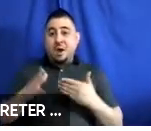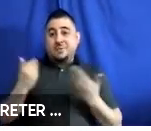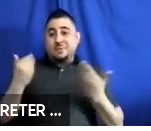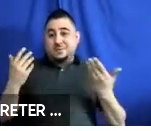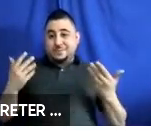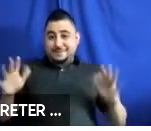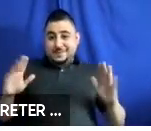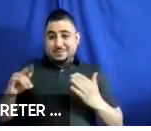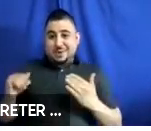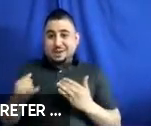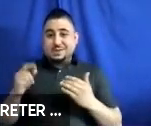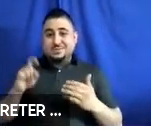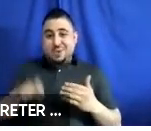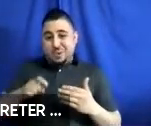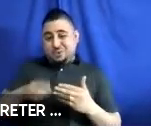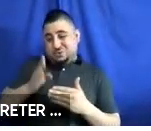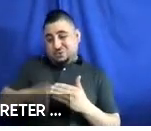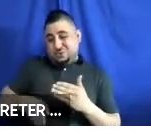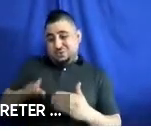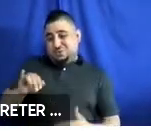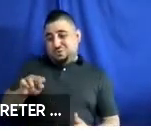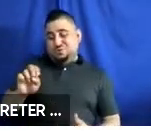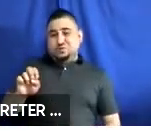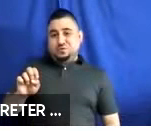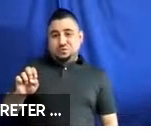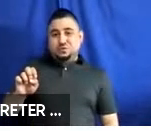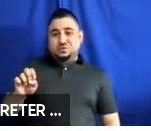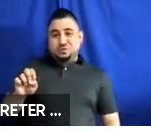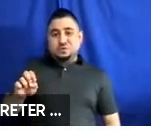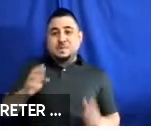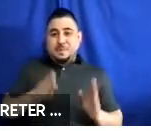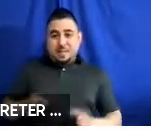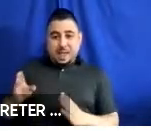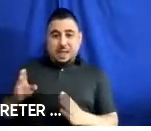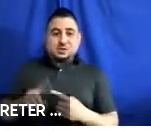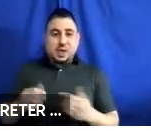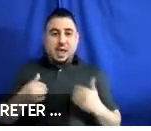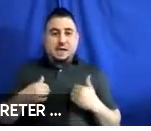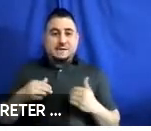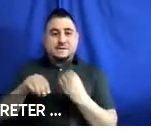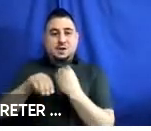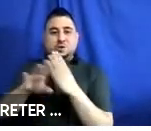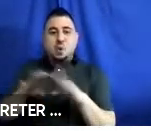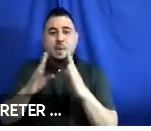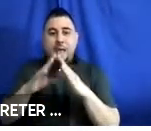We are supposed to finish up in June. We are planning to have a virtual open house on Thursday,